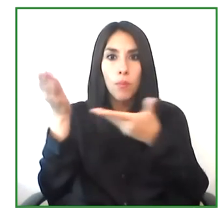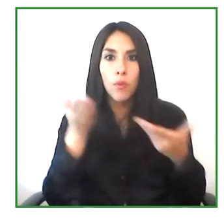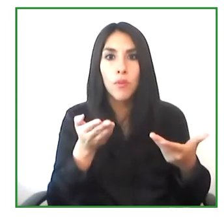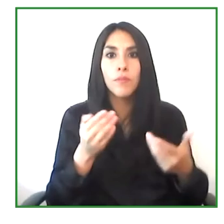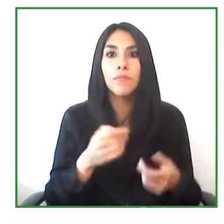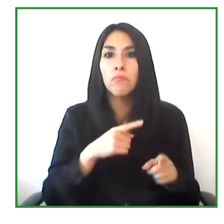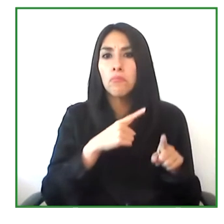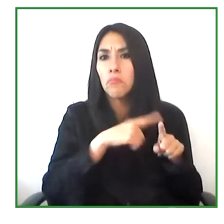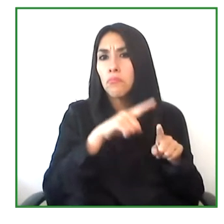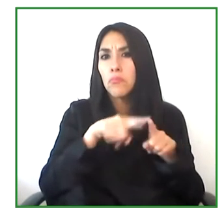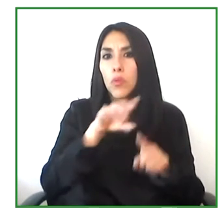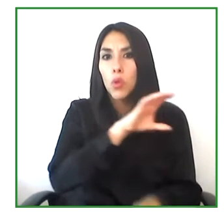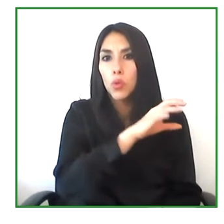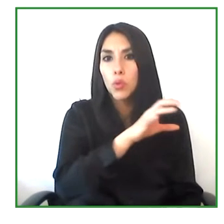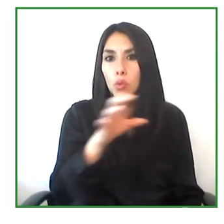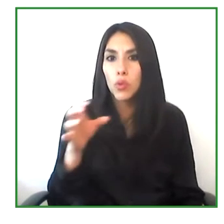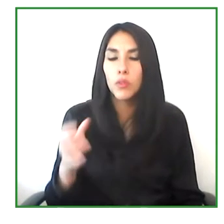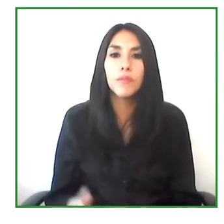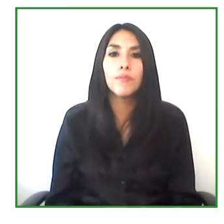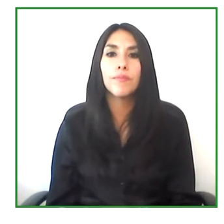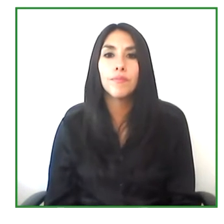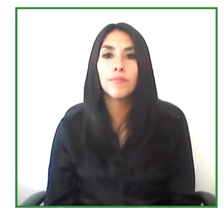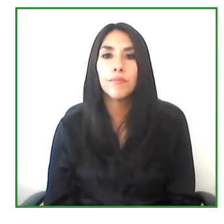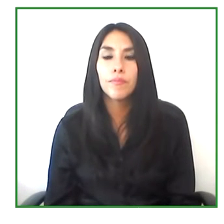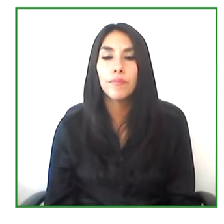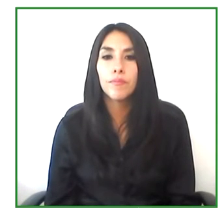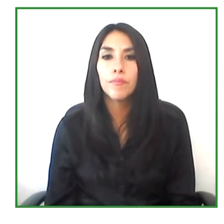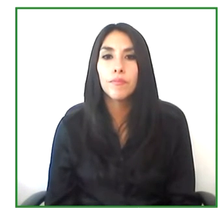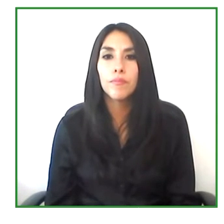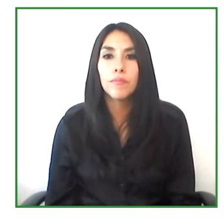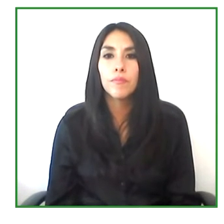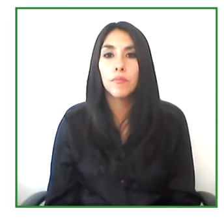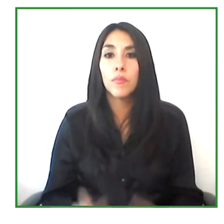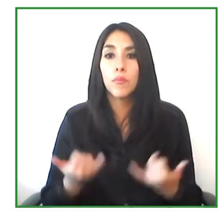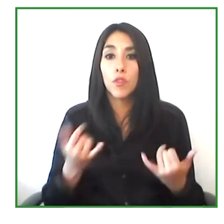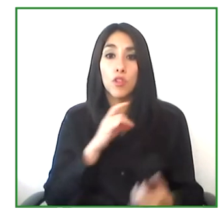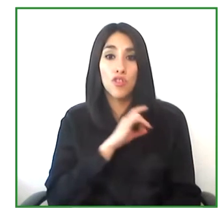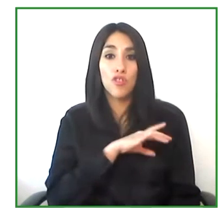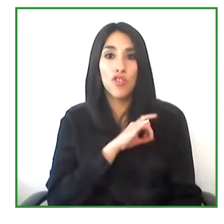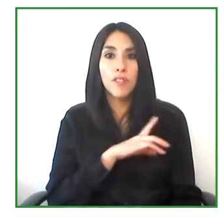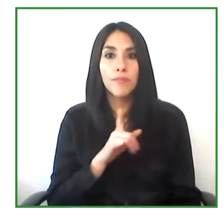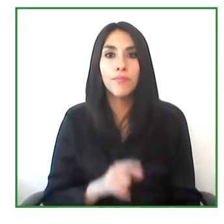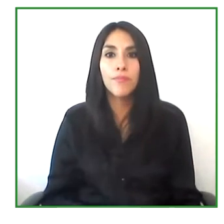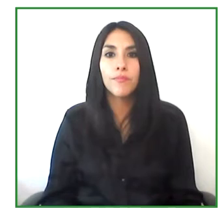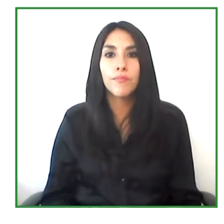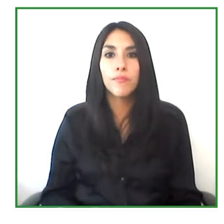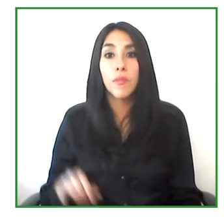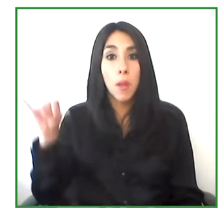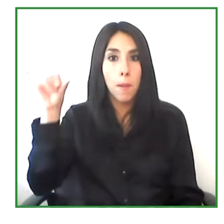to other countries. In Chile is Williams.